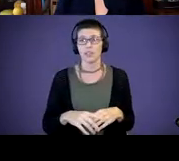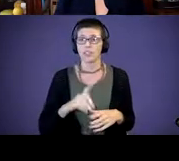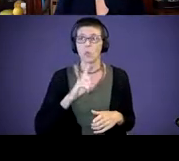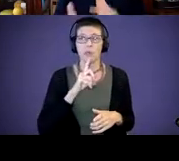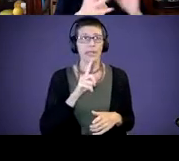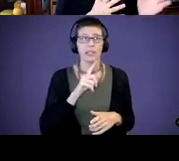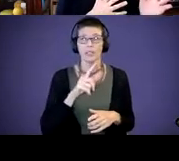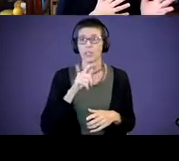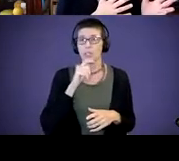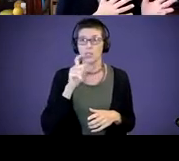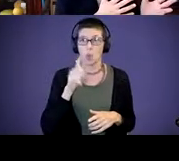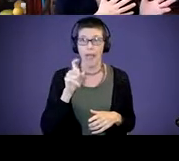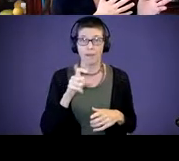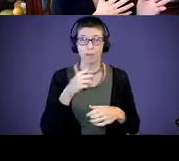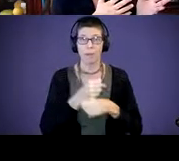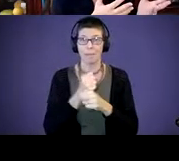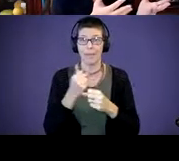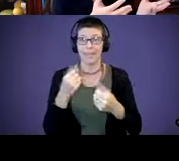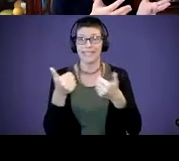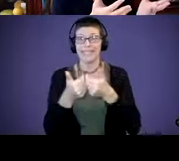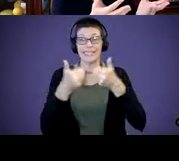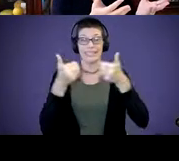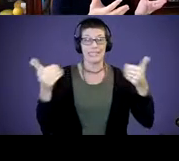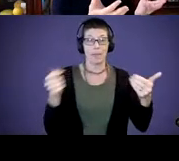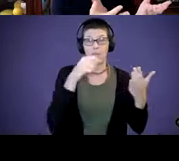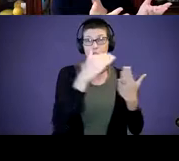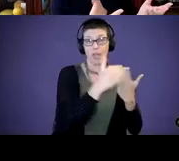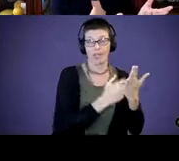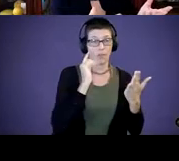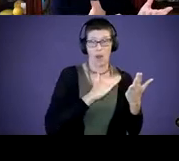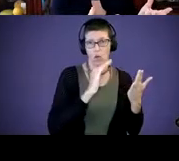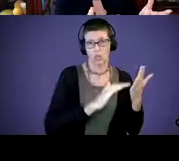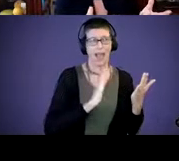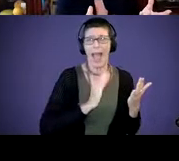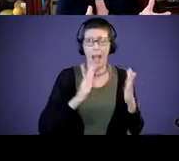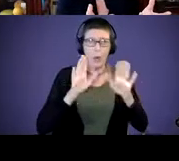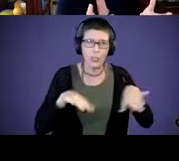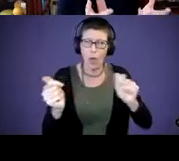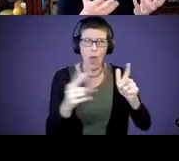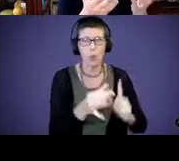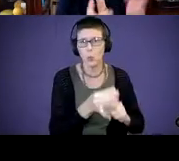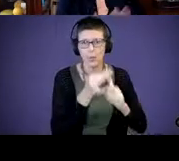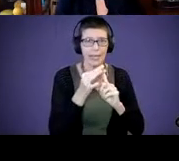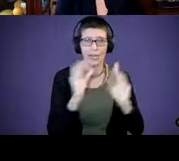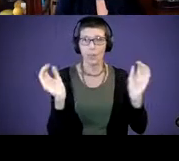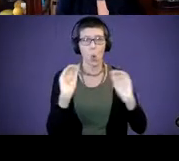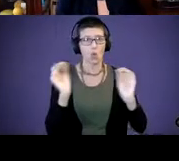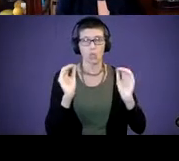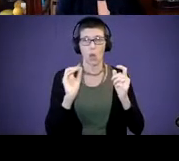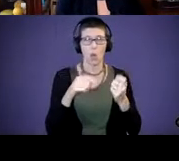a whole set of different checklists for a child. And they're all unique. We are, children are also unique and there is no apples to apples when it comes to that. So,